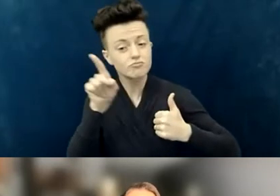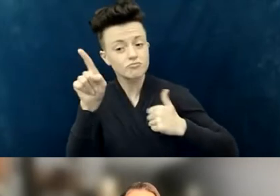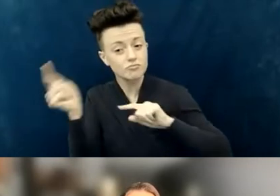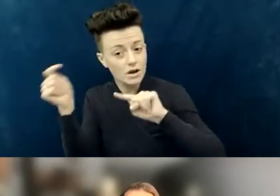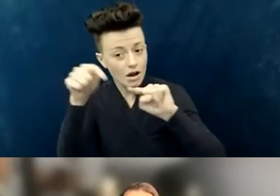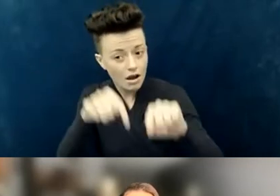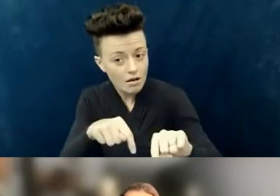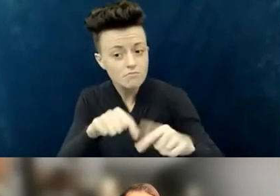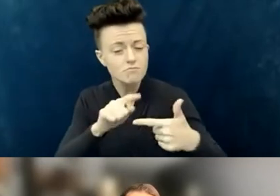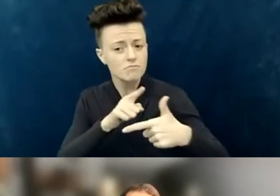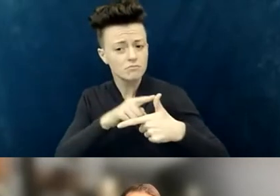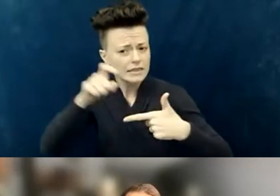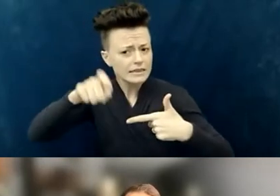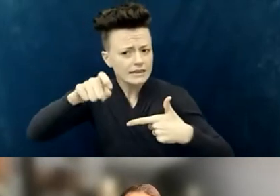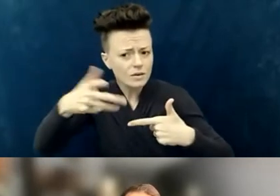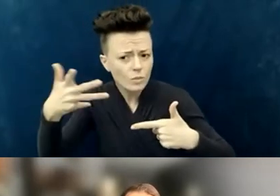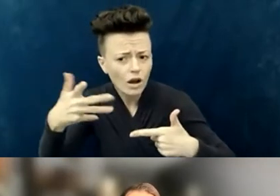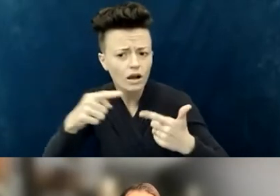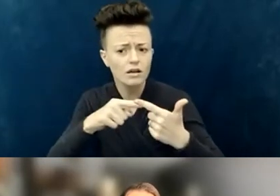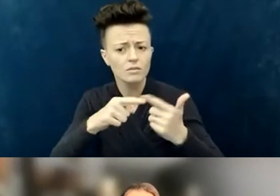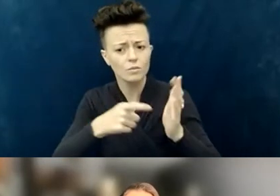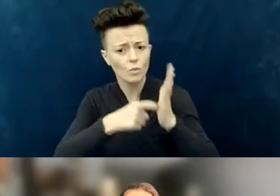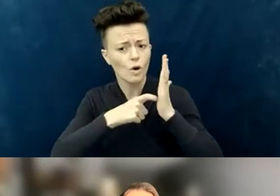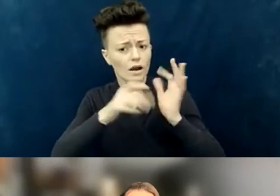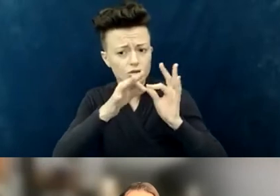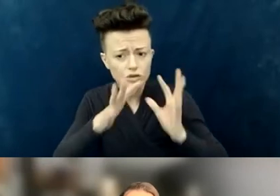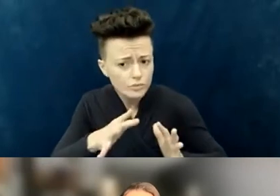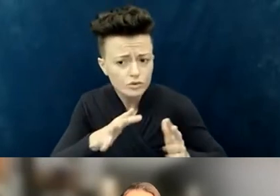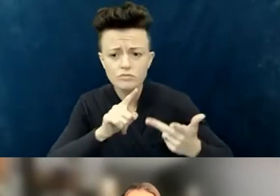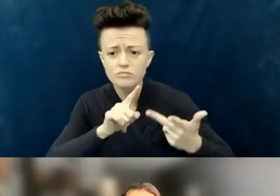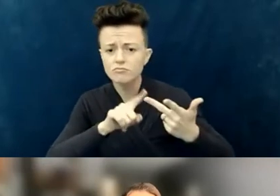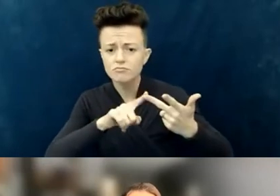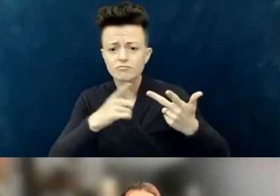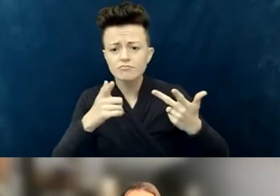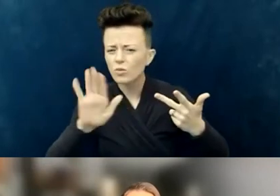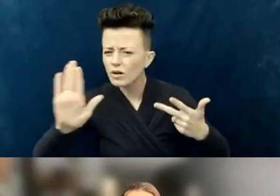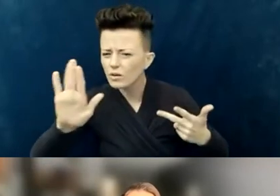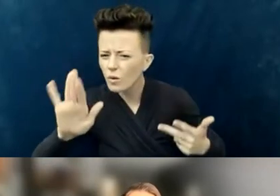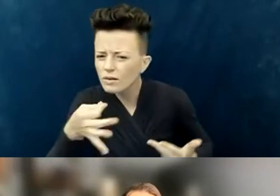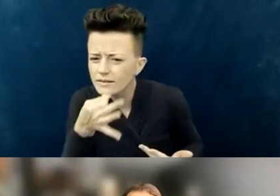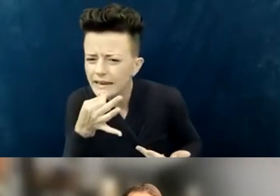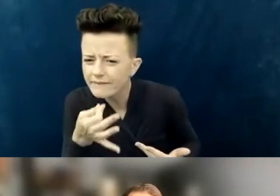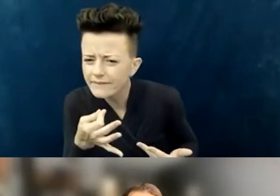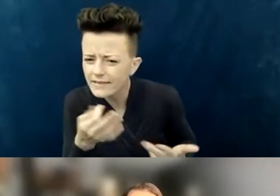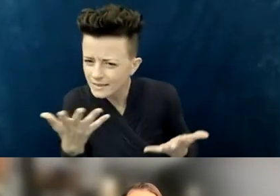ask some very simple questions that start with areas of gifting. "How do you want to engage? What do you enjoy doing?"